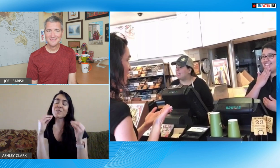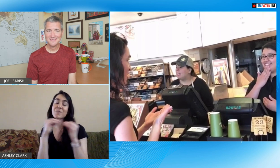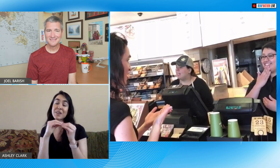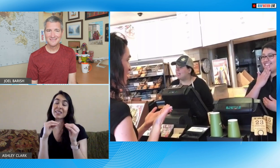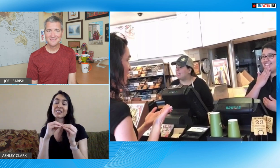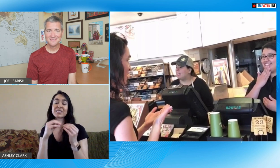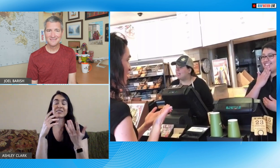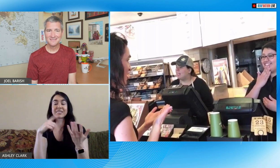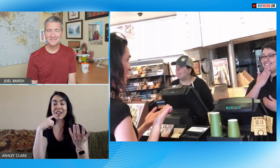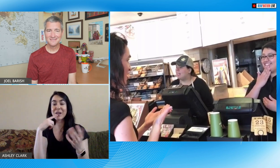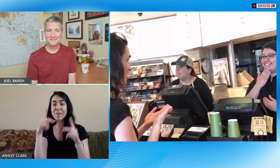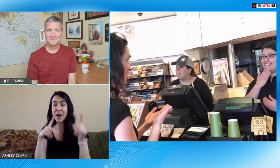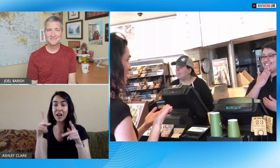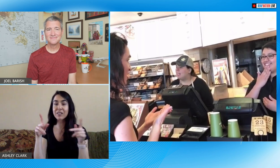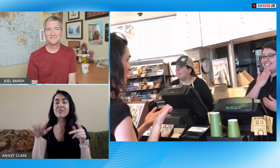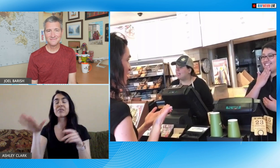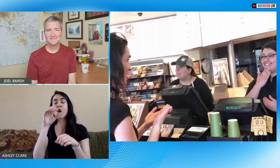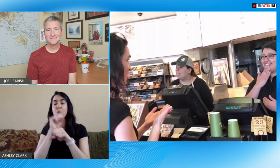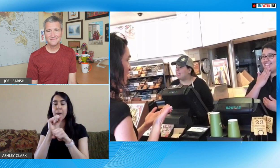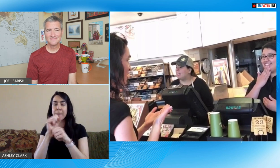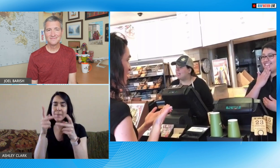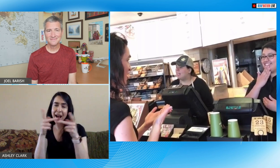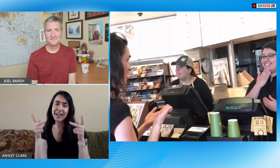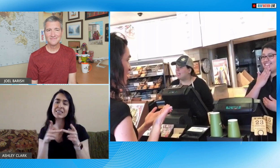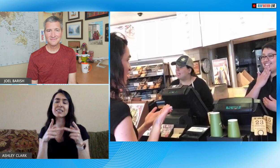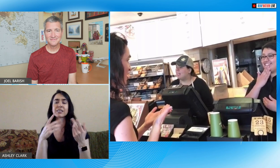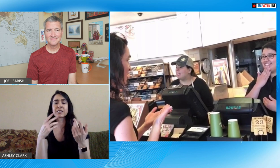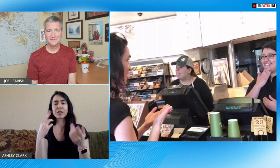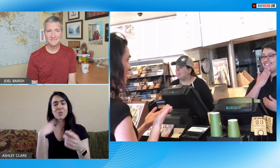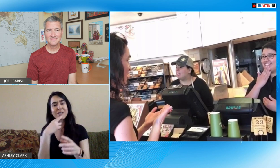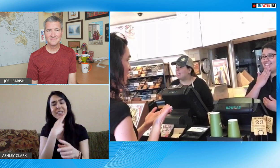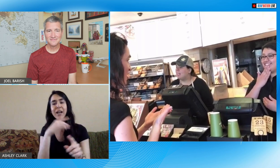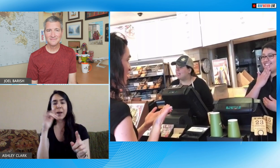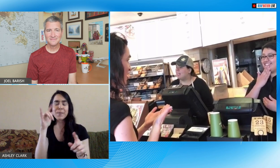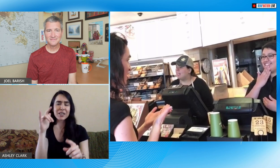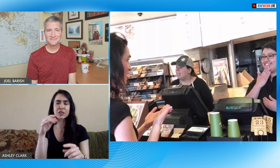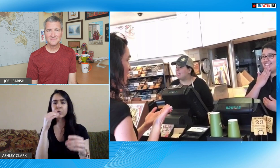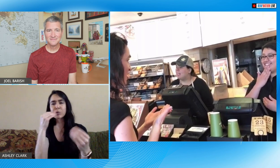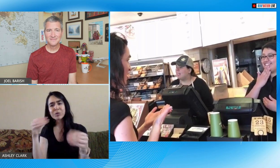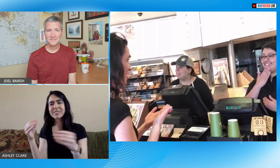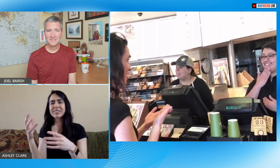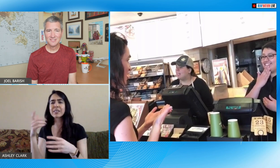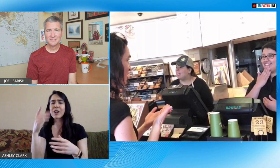meaningful moment and I want to see more hearing people out in the workplace in